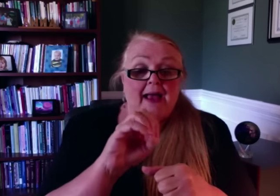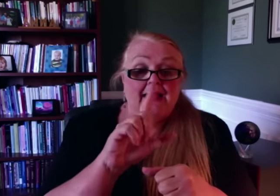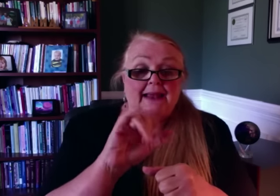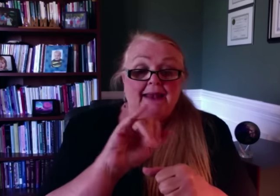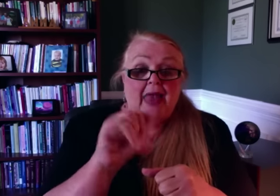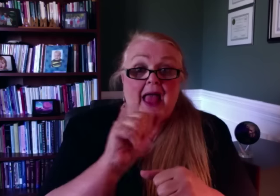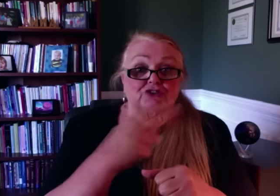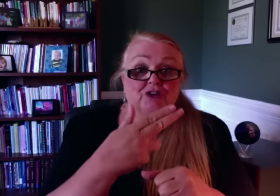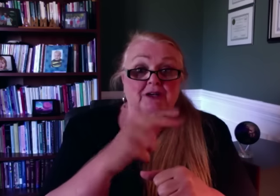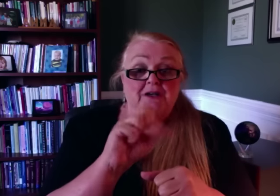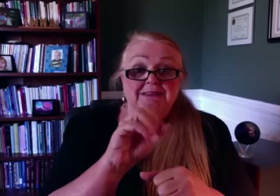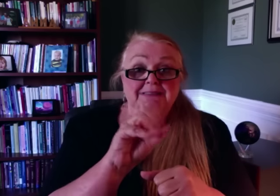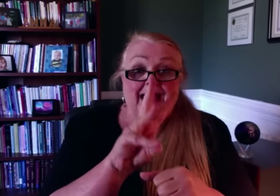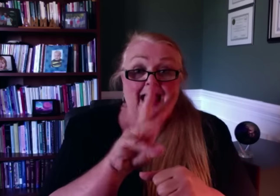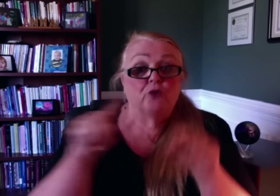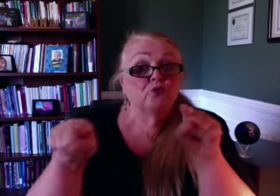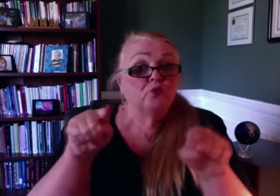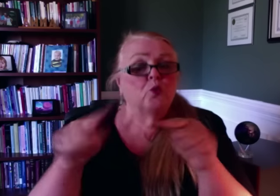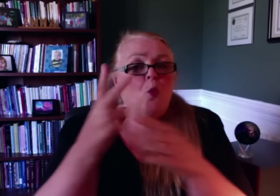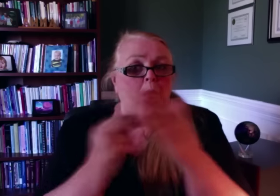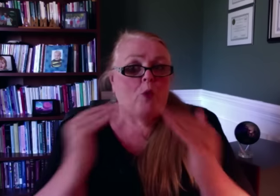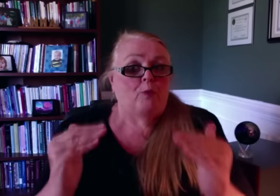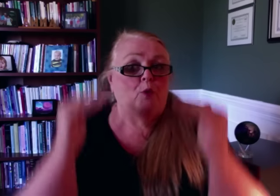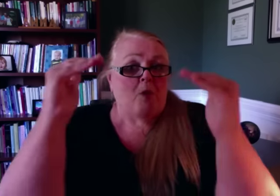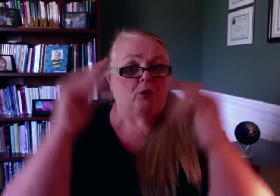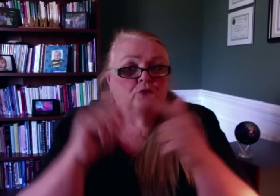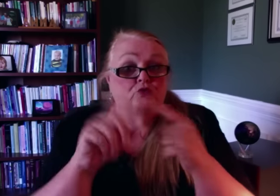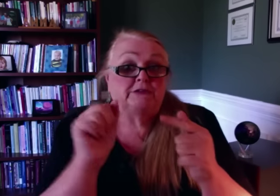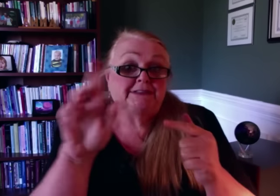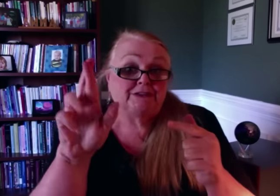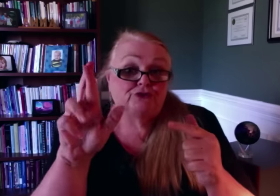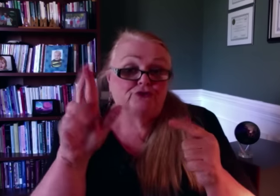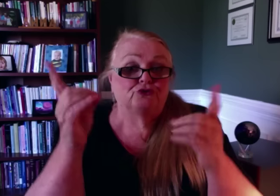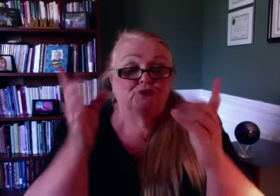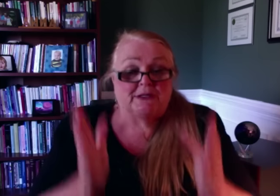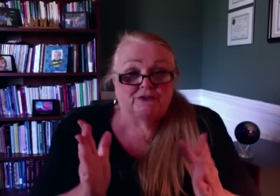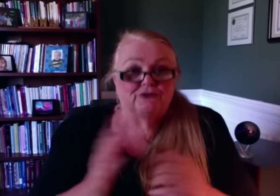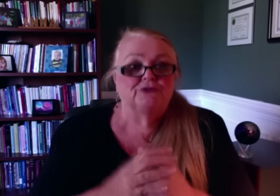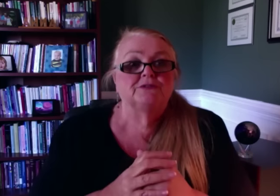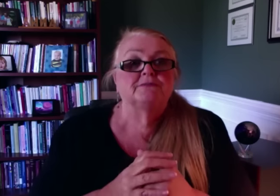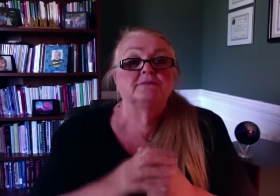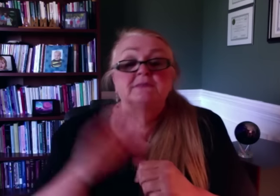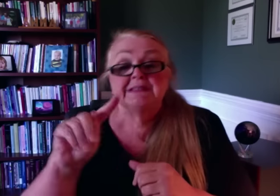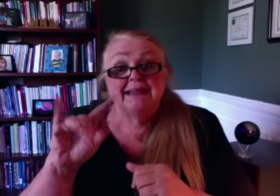Elijah Sow have been promoted to Senior Directors.